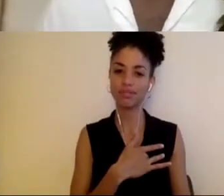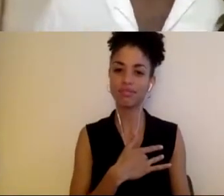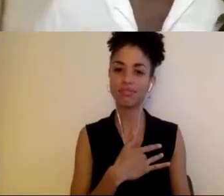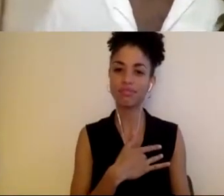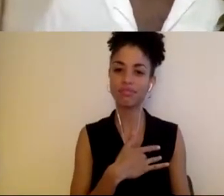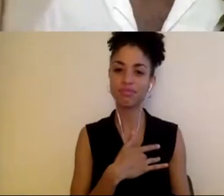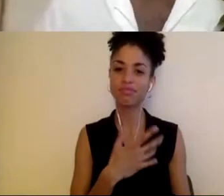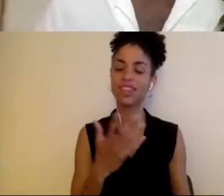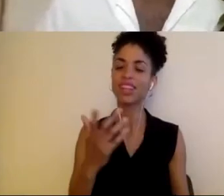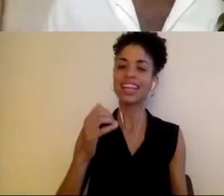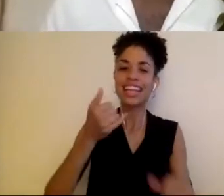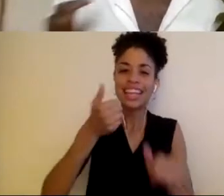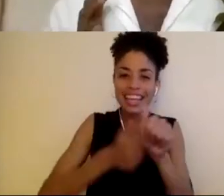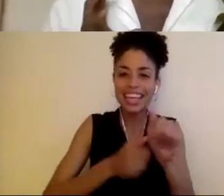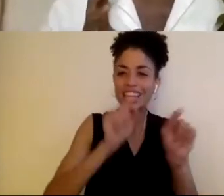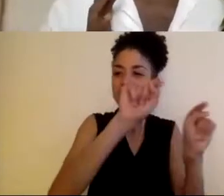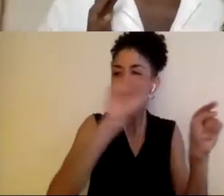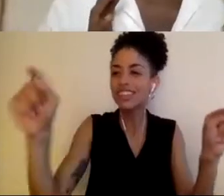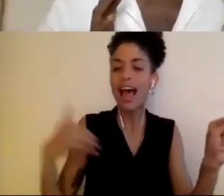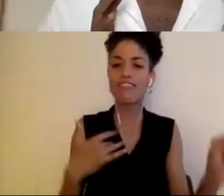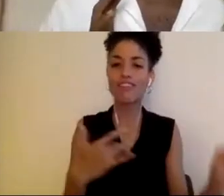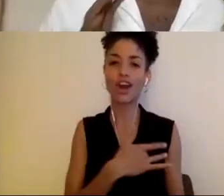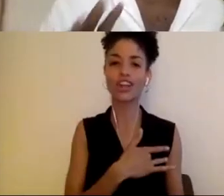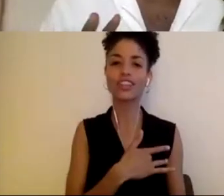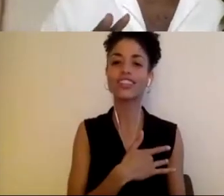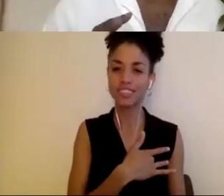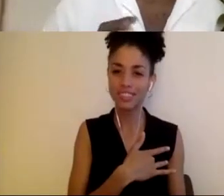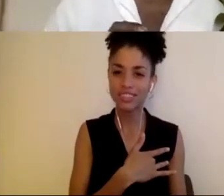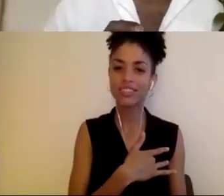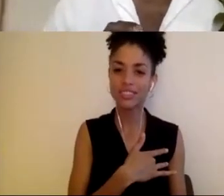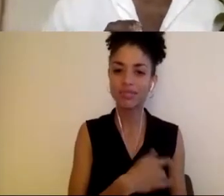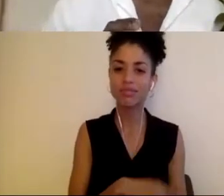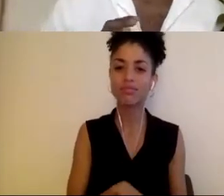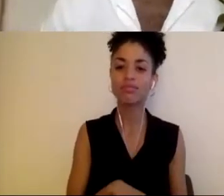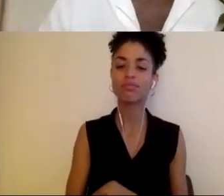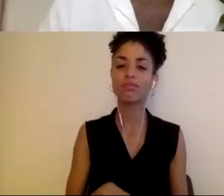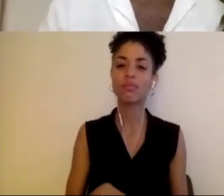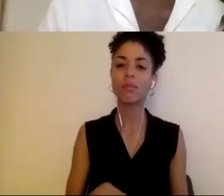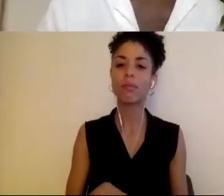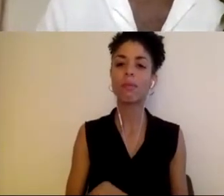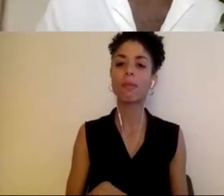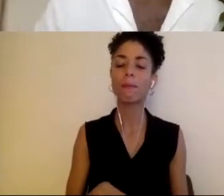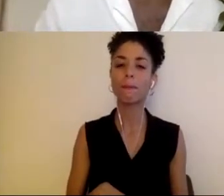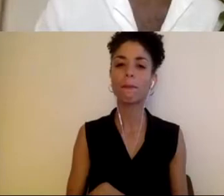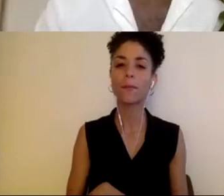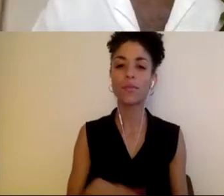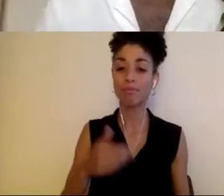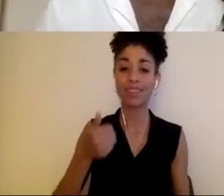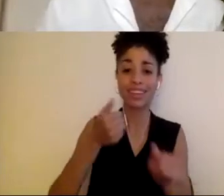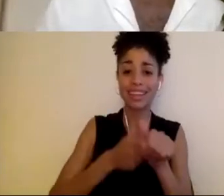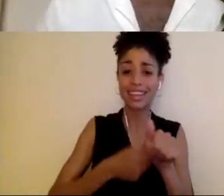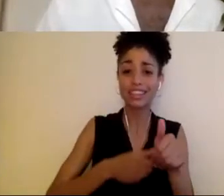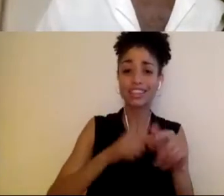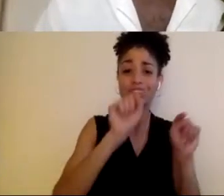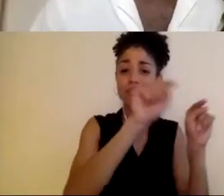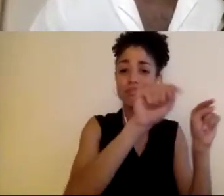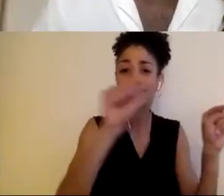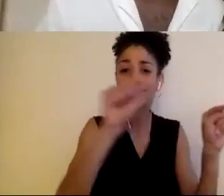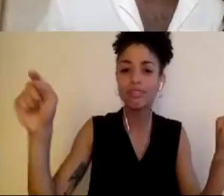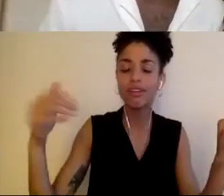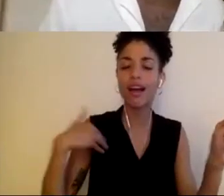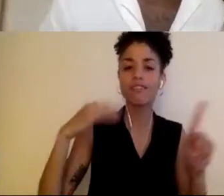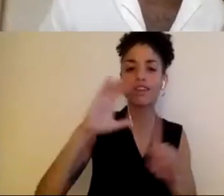heart in the draw, the impulses every institution culture has. and I'd